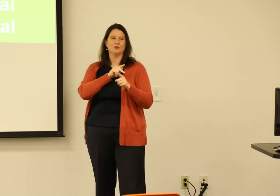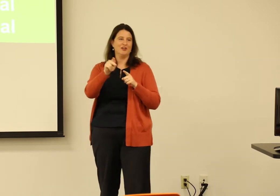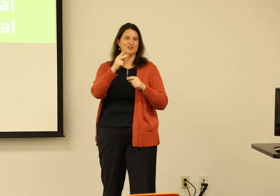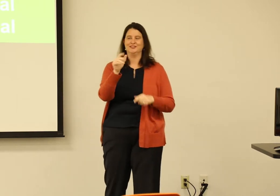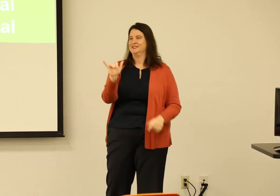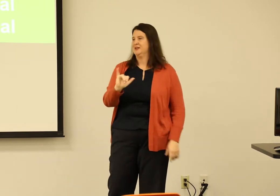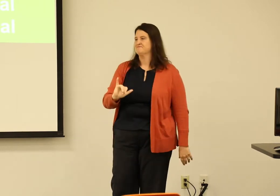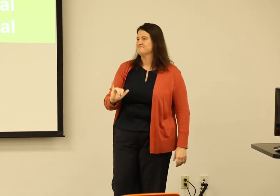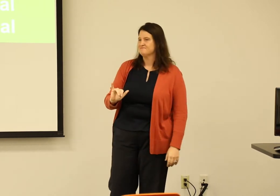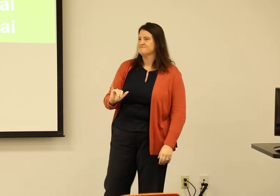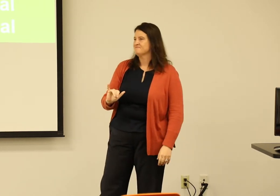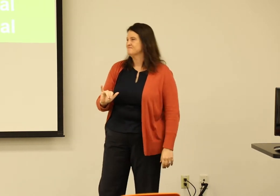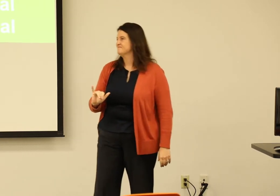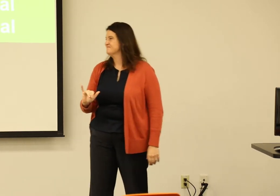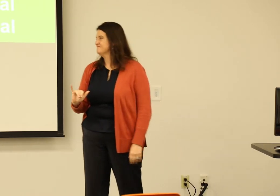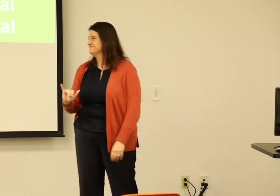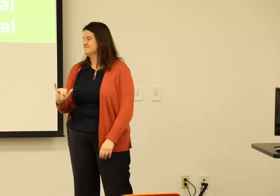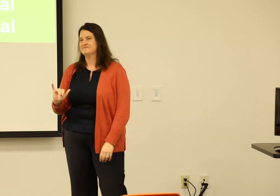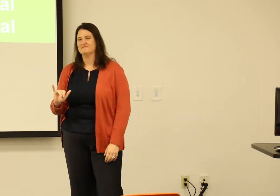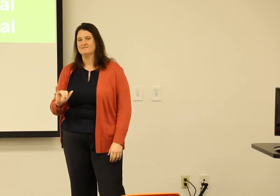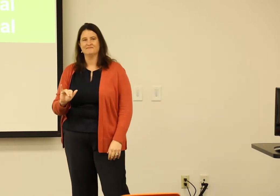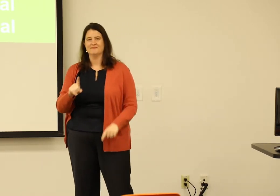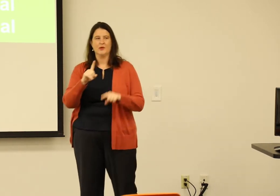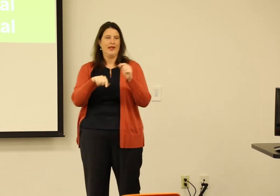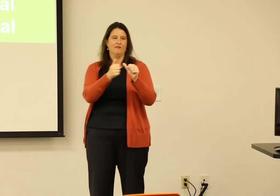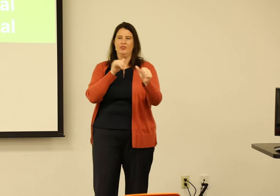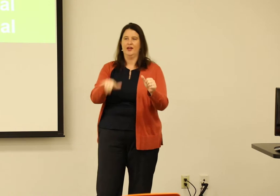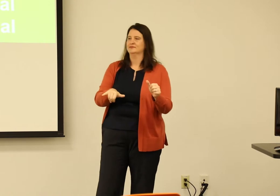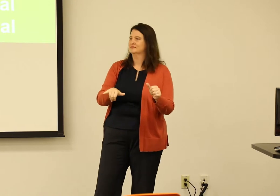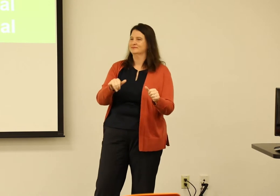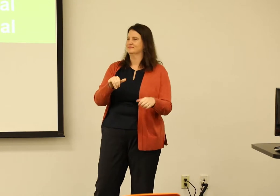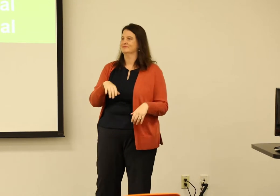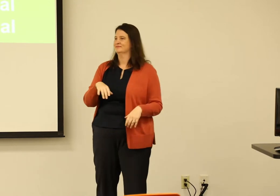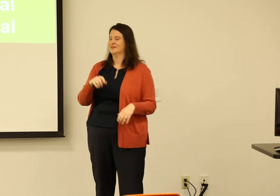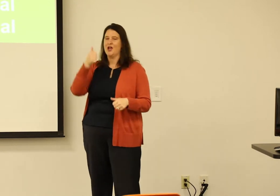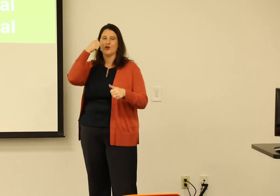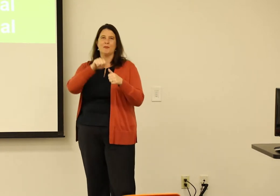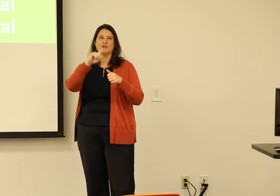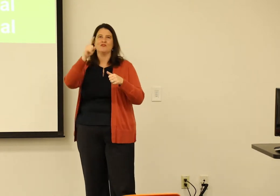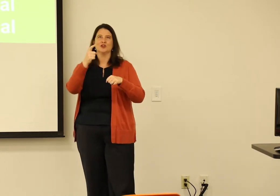So the personal is professional, and the professional is personal. You can't separate the two.